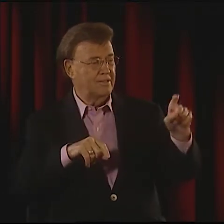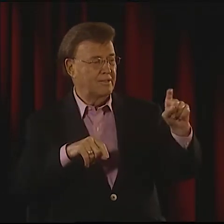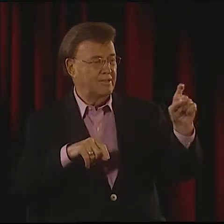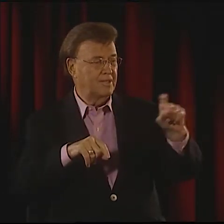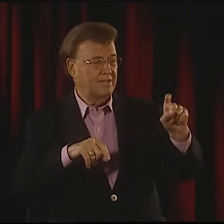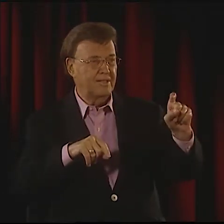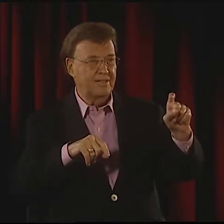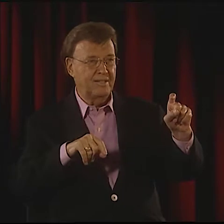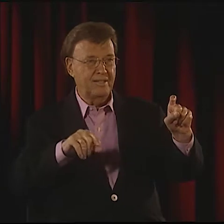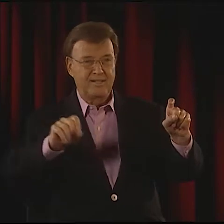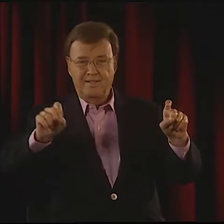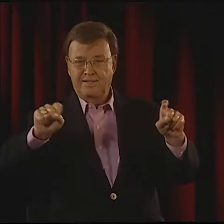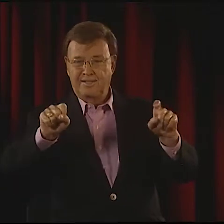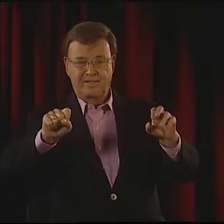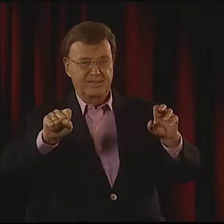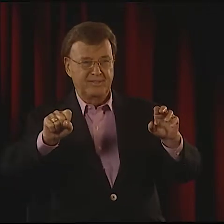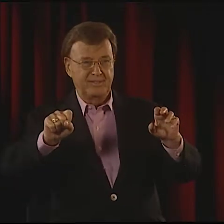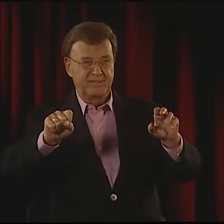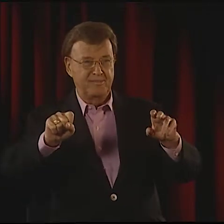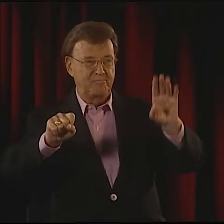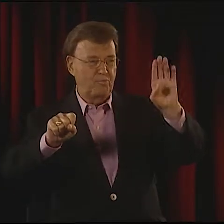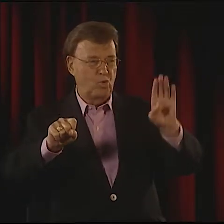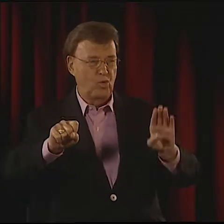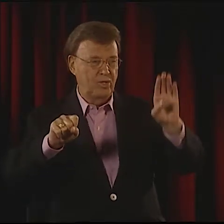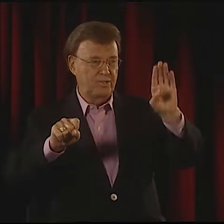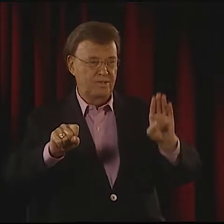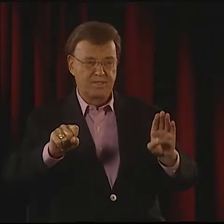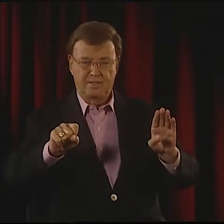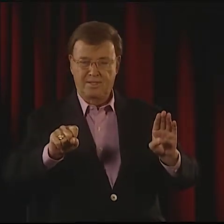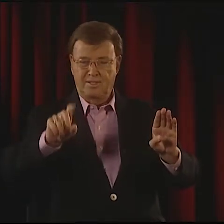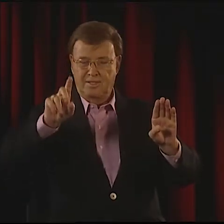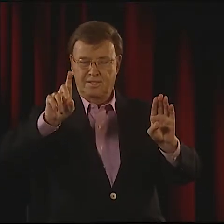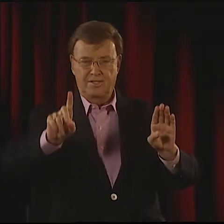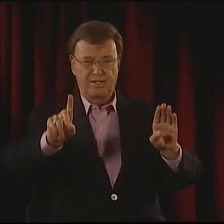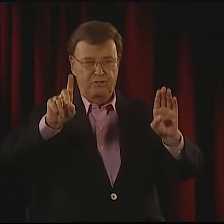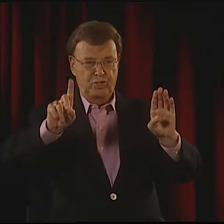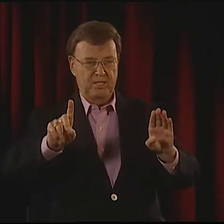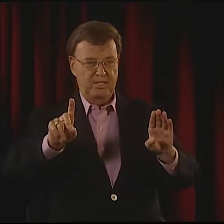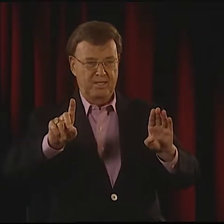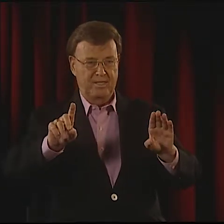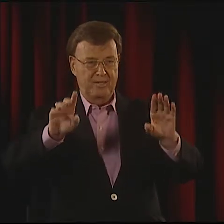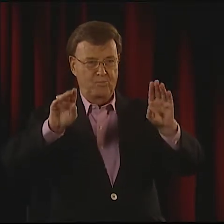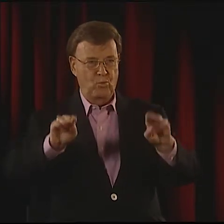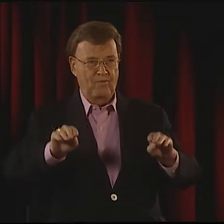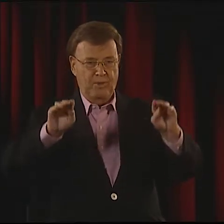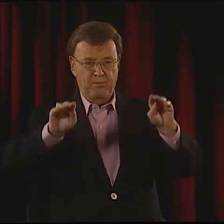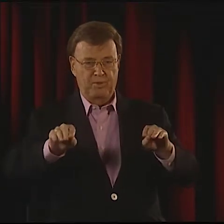SO IF YOU NOTICE, THERE'S A VISUAL RHYME GOING ON, ESPECIALLY WITH, LIKE, "PHOENIX" AND "SEATTLE,"